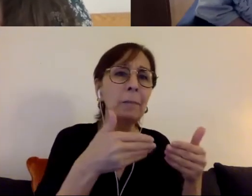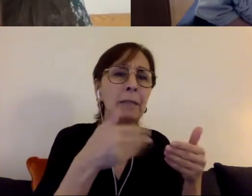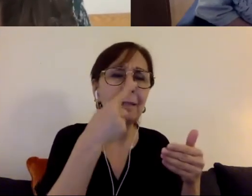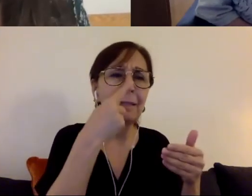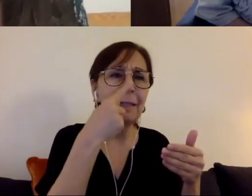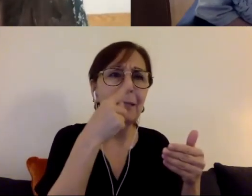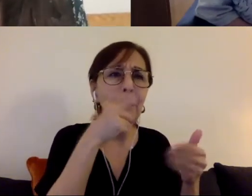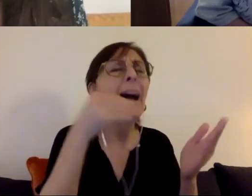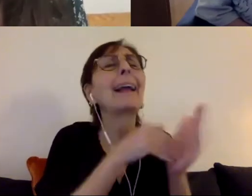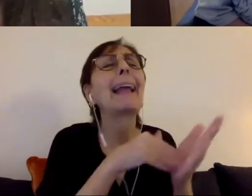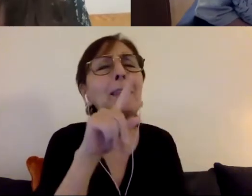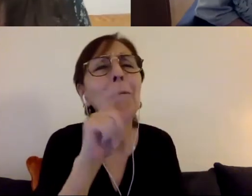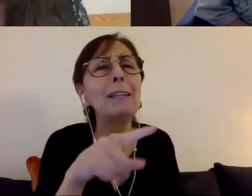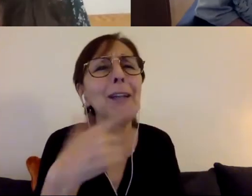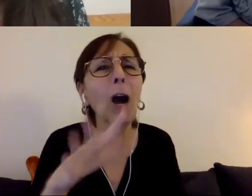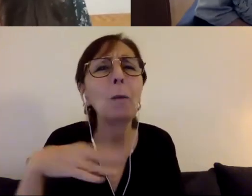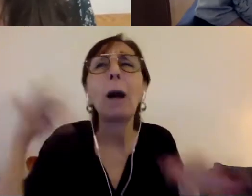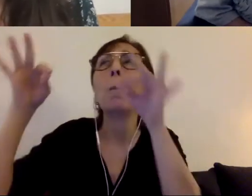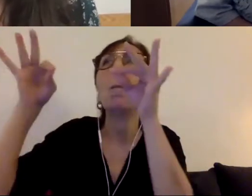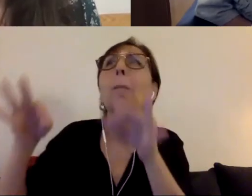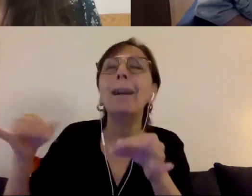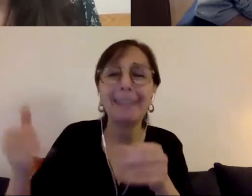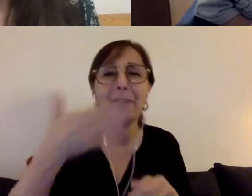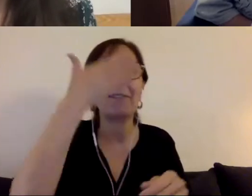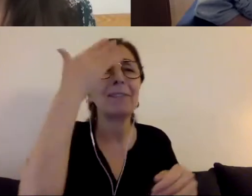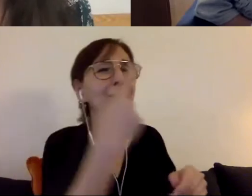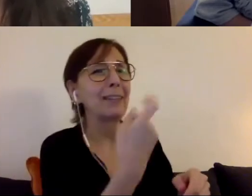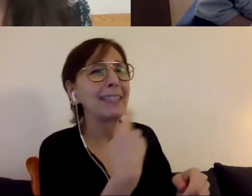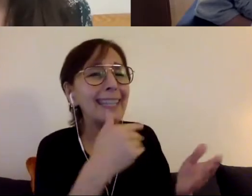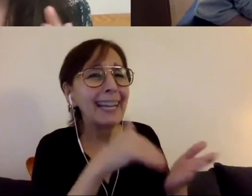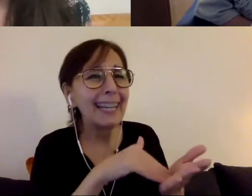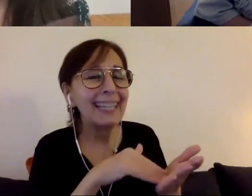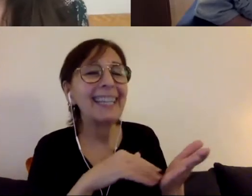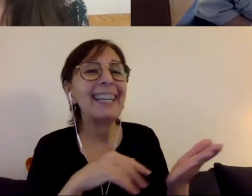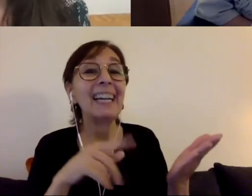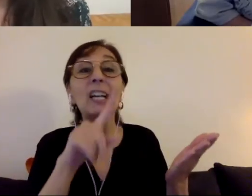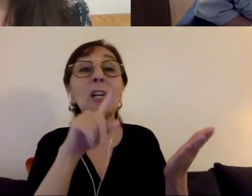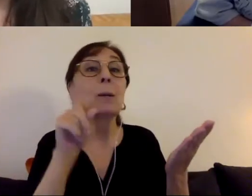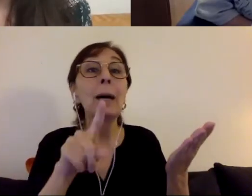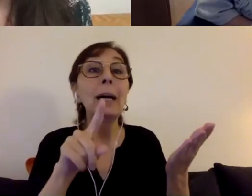me the question again? KIRSTEN: Of course so the question is how have you seen the fight